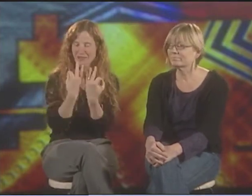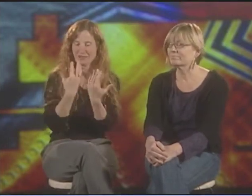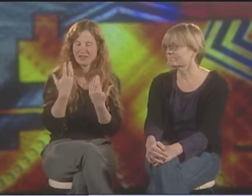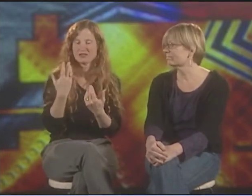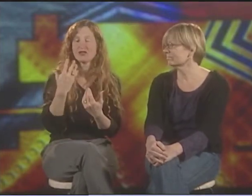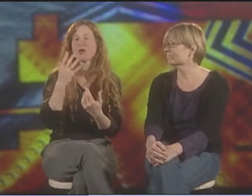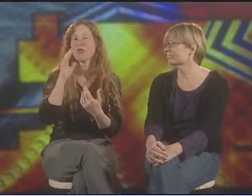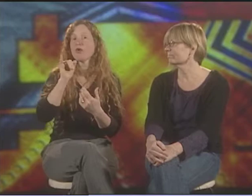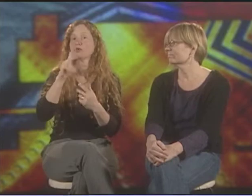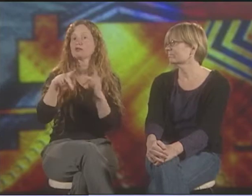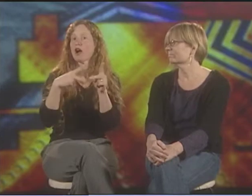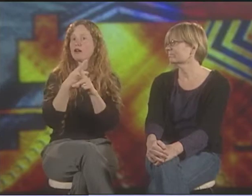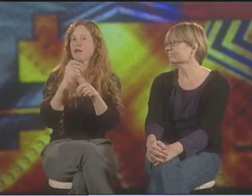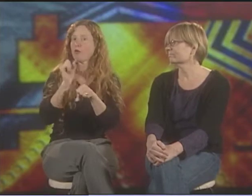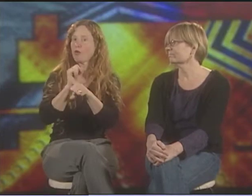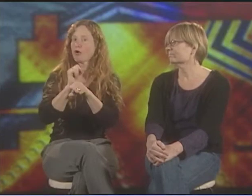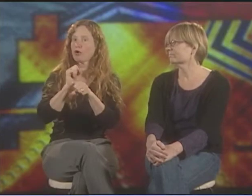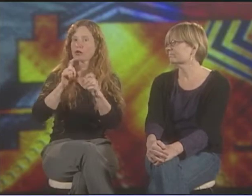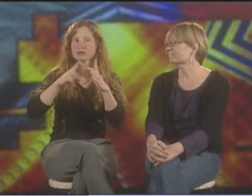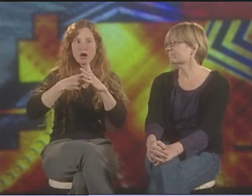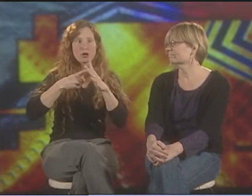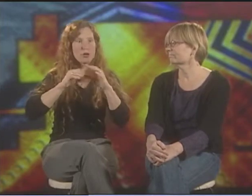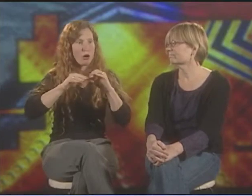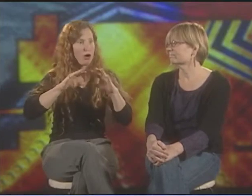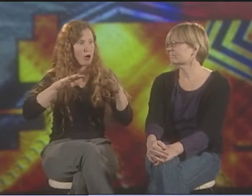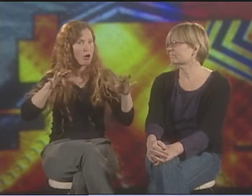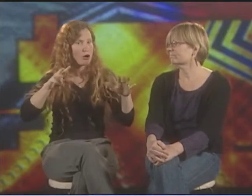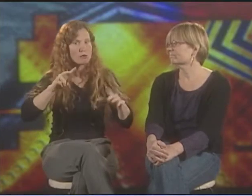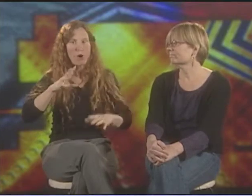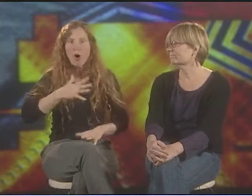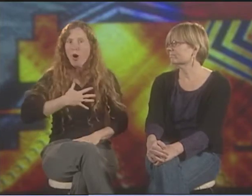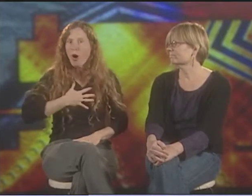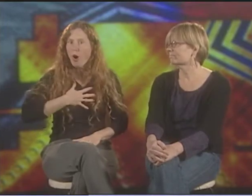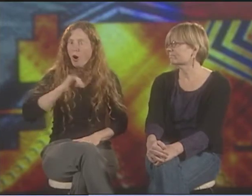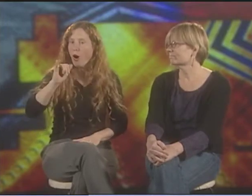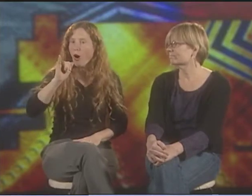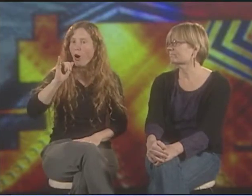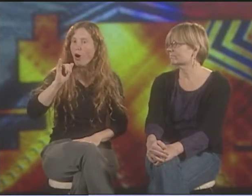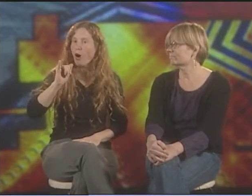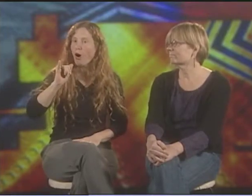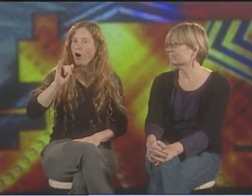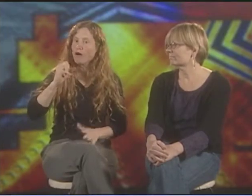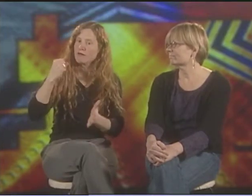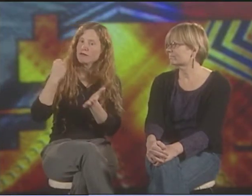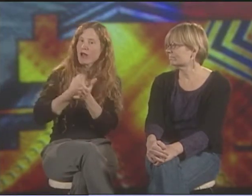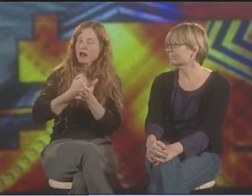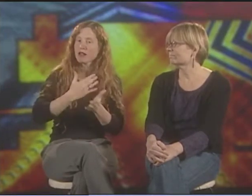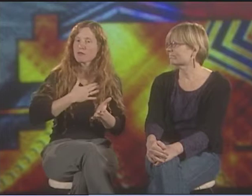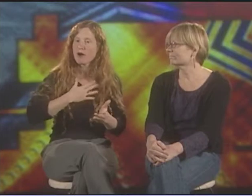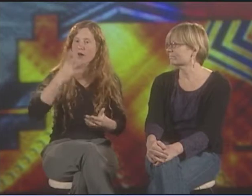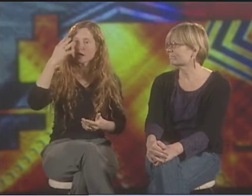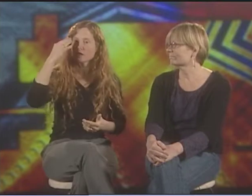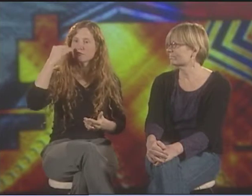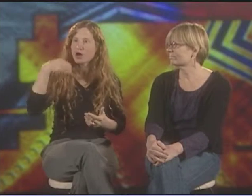BECAUSE THEY'RE TREATED LIKE THAT BY THEIR HEARING FAMILIES. SO THIS WORK STARTED TO GROW AND SPREAD. AND A LOT OF PEOPLE FELT,